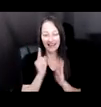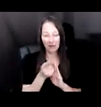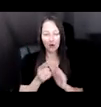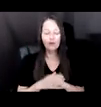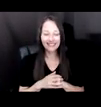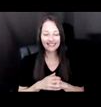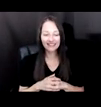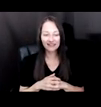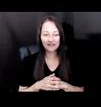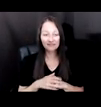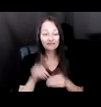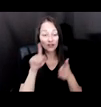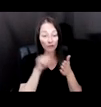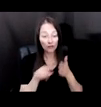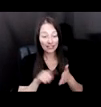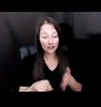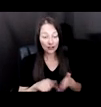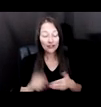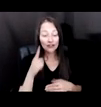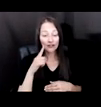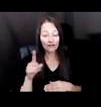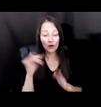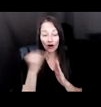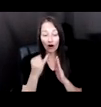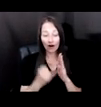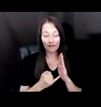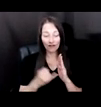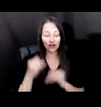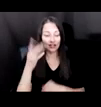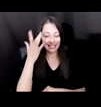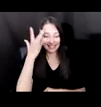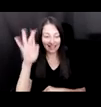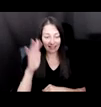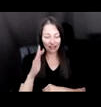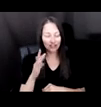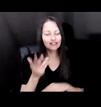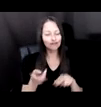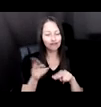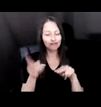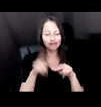RESEARCH IN ARTIFICIAL INTELLIGENCE IS GROWING EVERY DAY LEAVING US WITH THE FEELING OF BEING